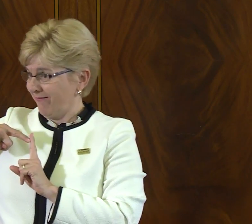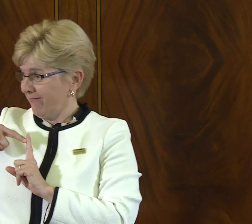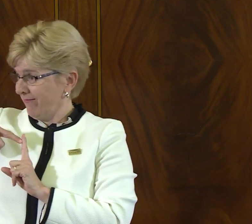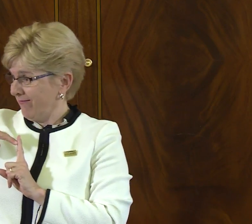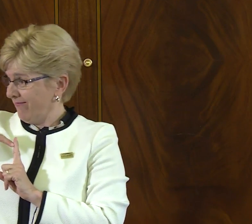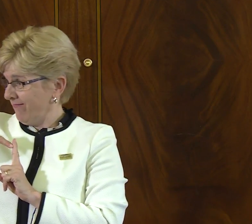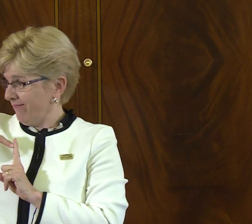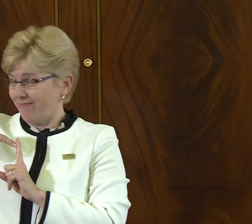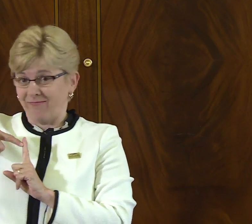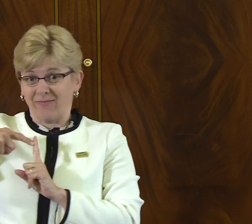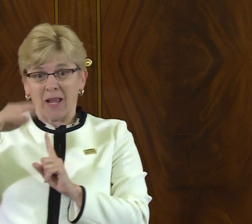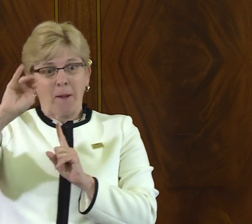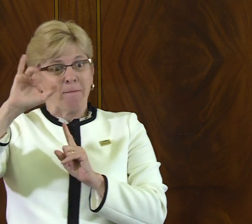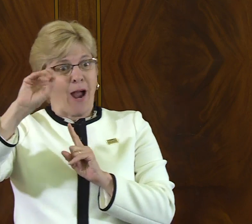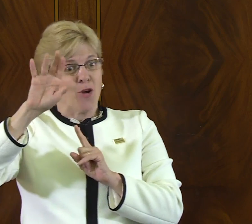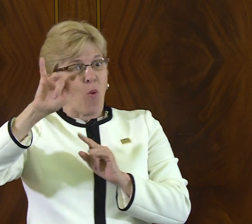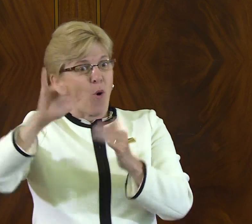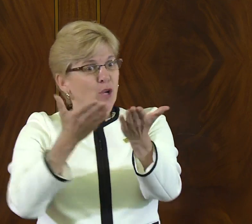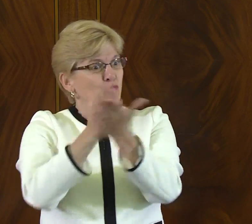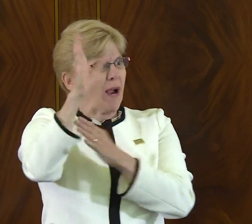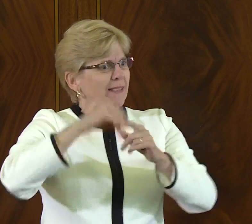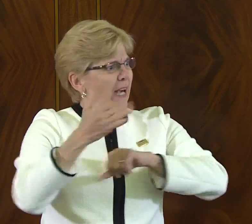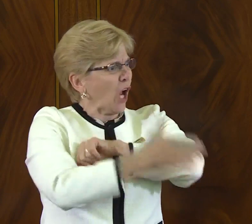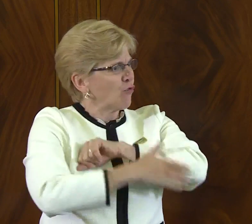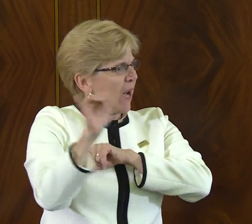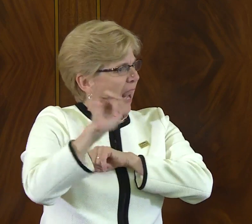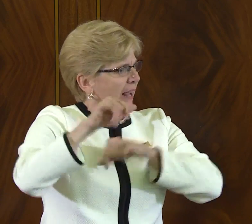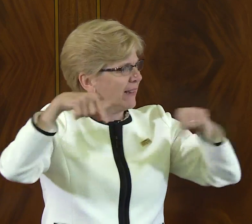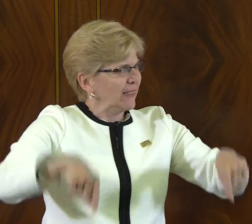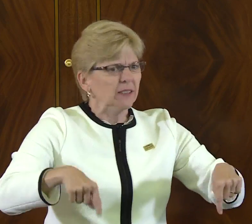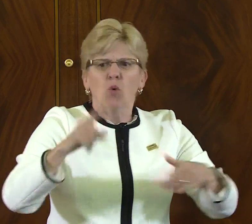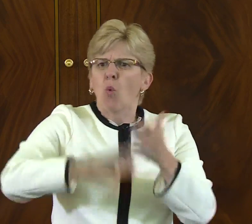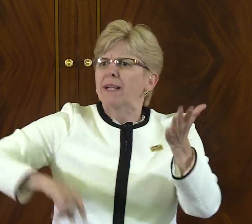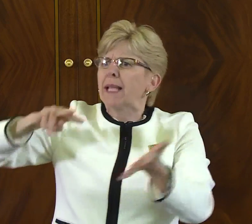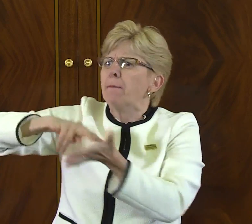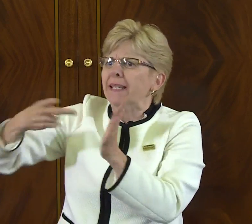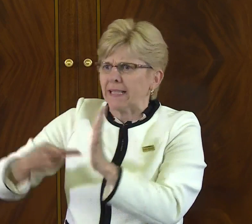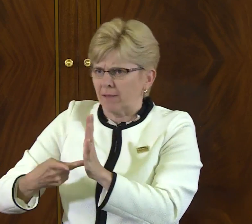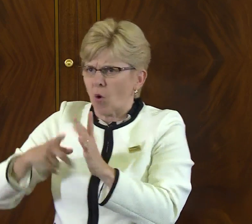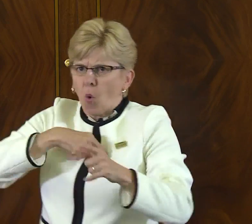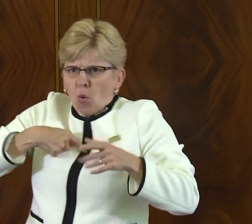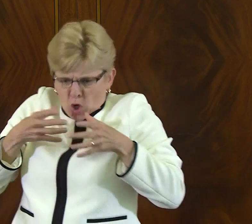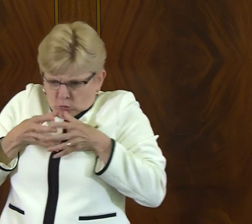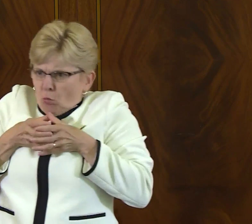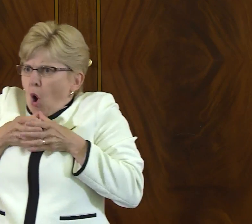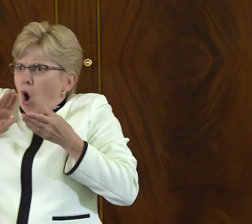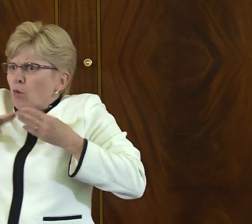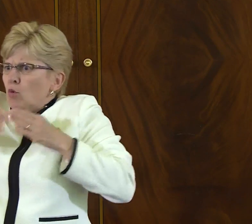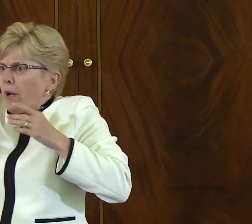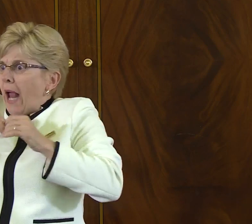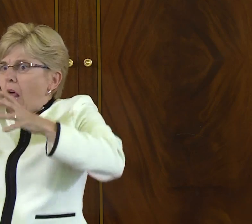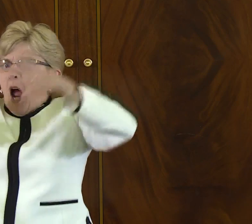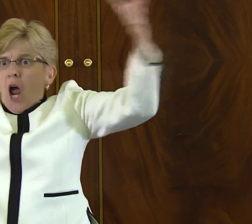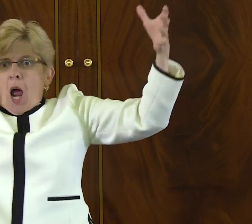in a movement that's far bigger than our own. Minority rights in a country like this has significant meaning.